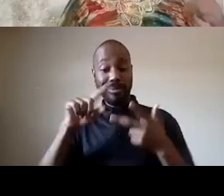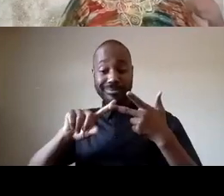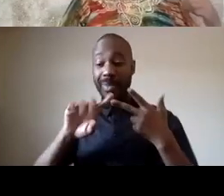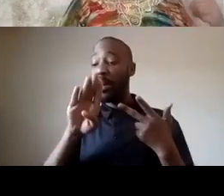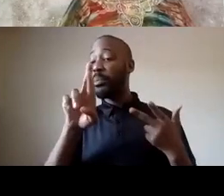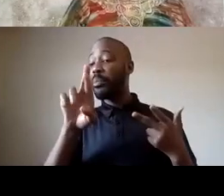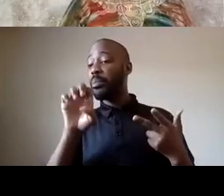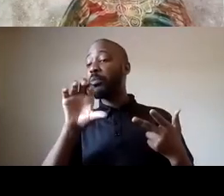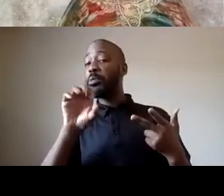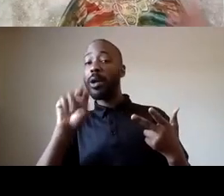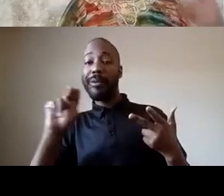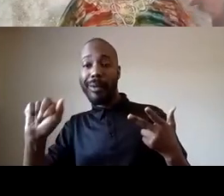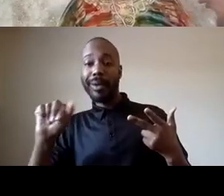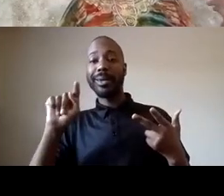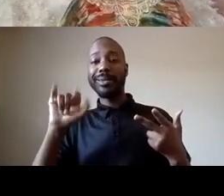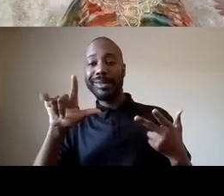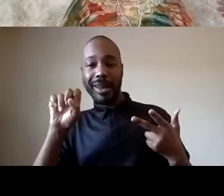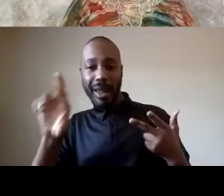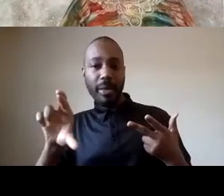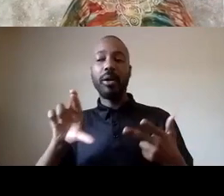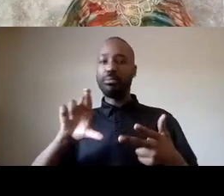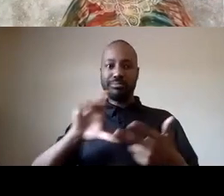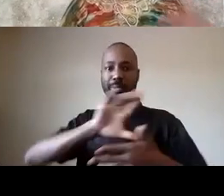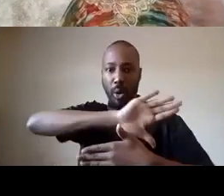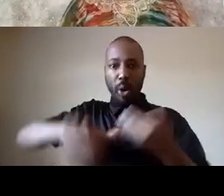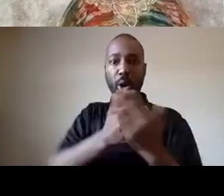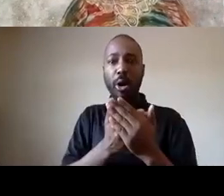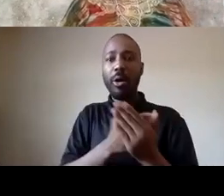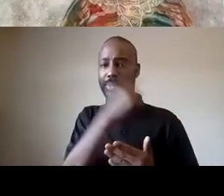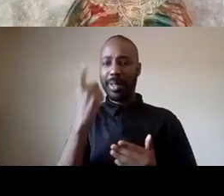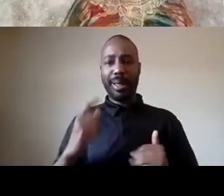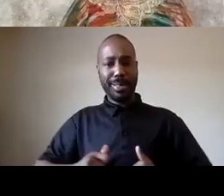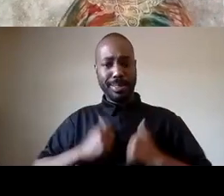of class regardless of gender regardless of sexuality